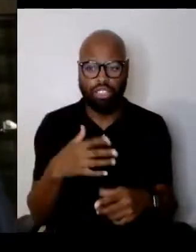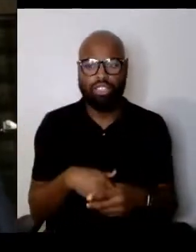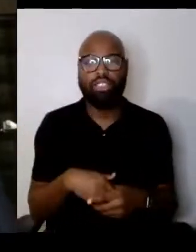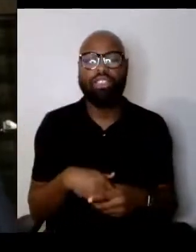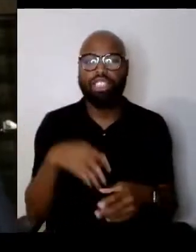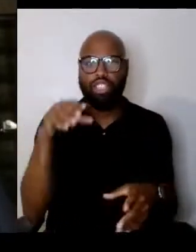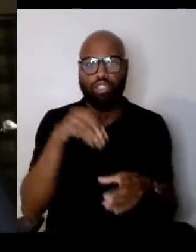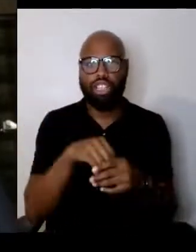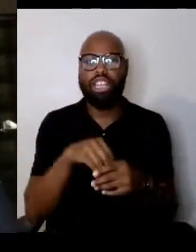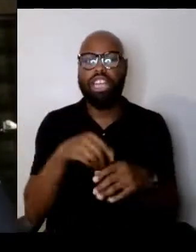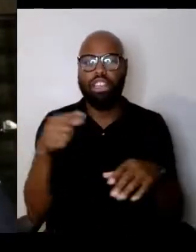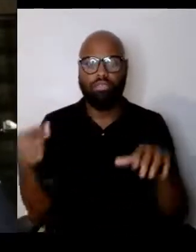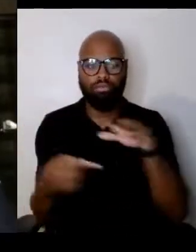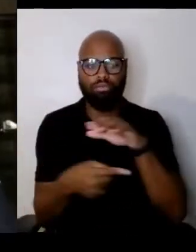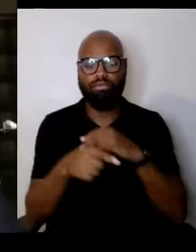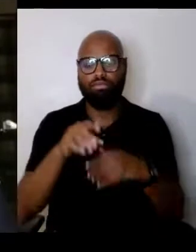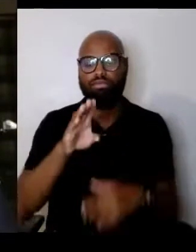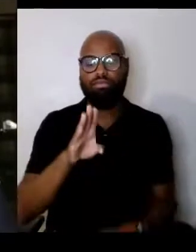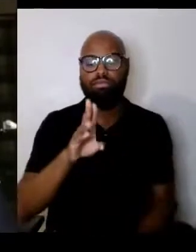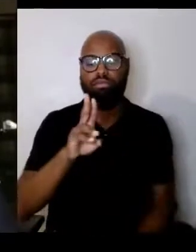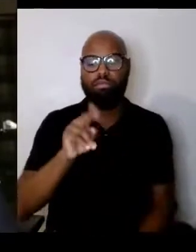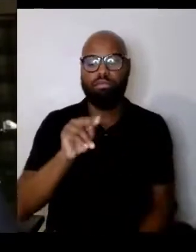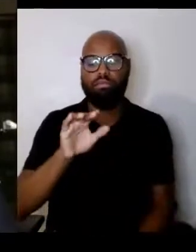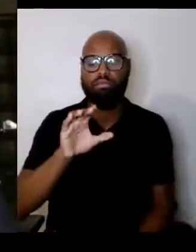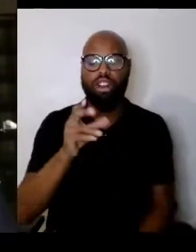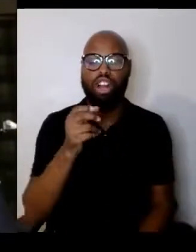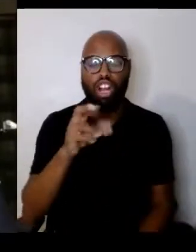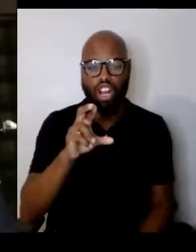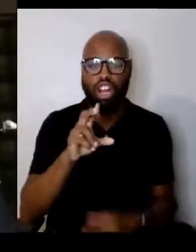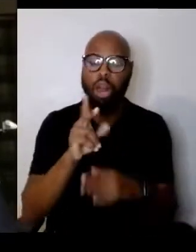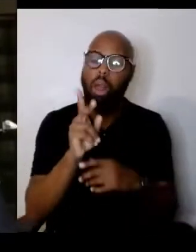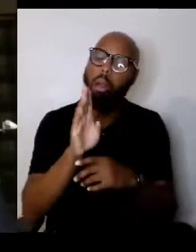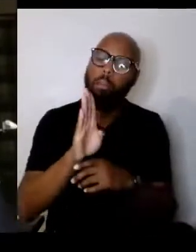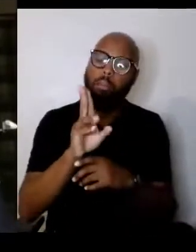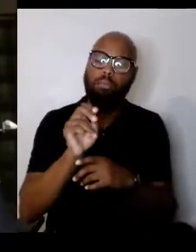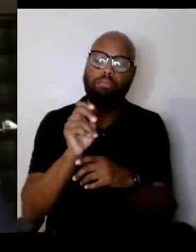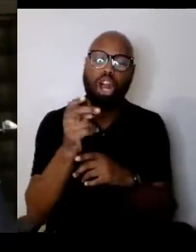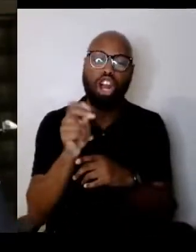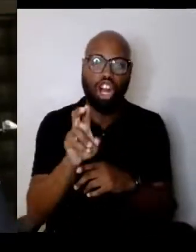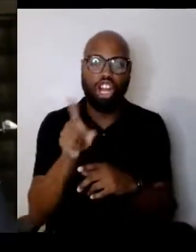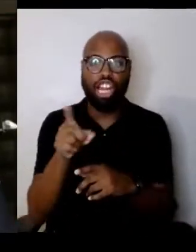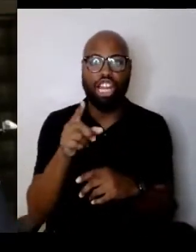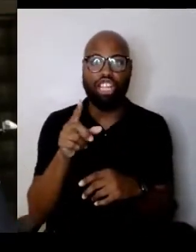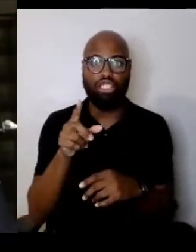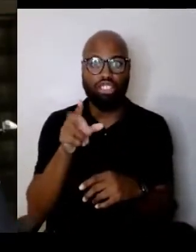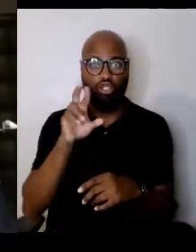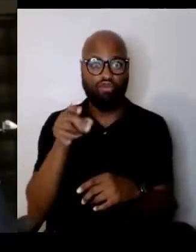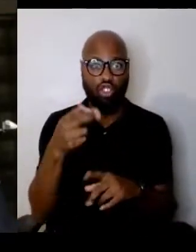but Ruth was like three years old and the people that owned the house said,